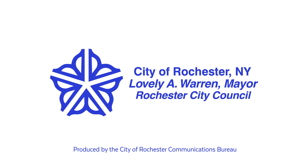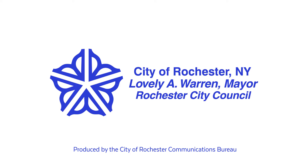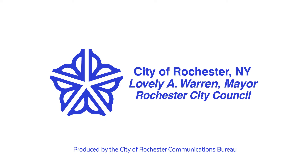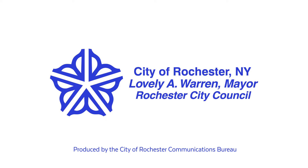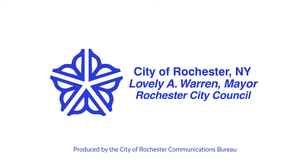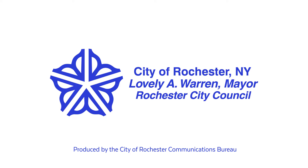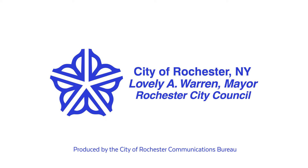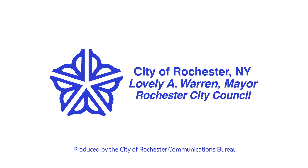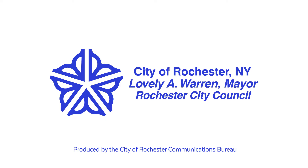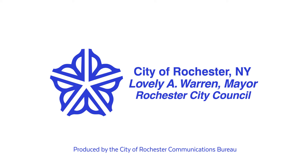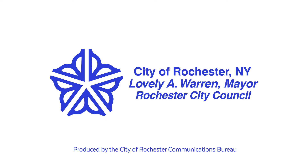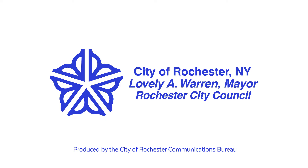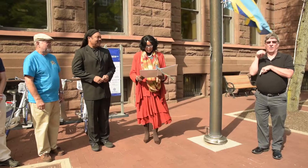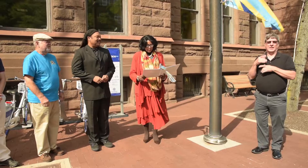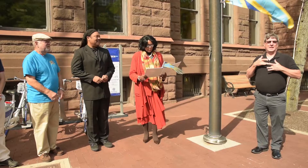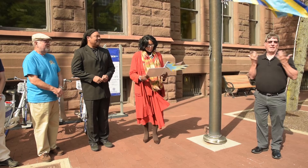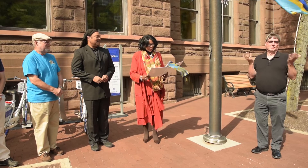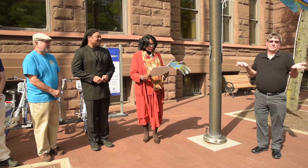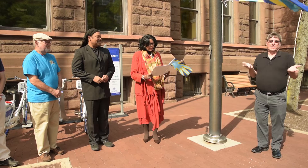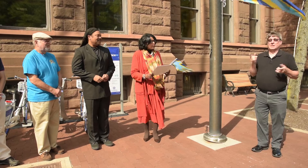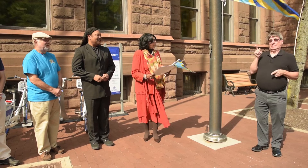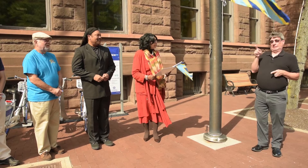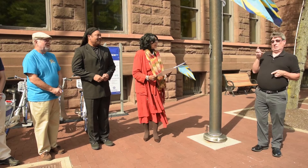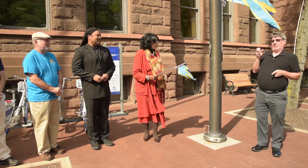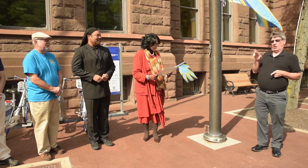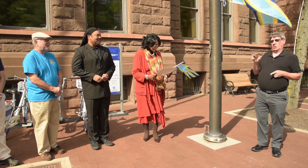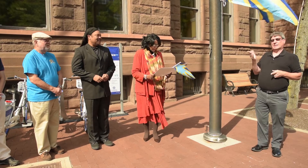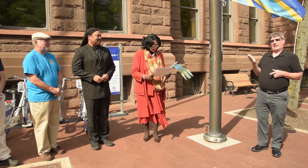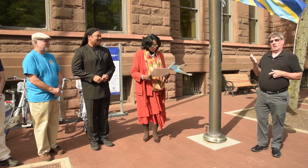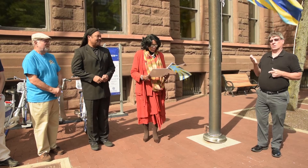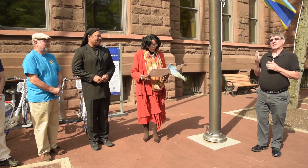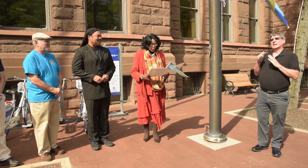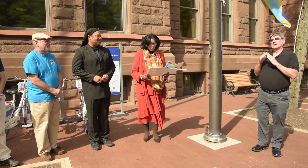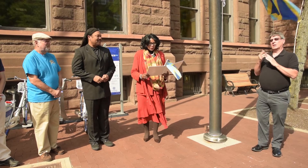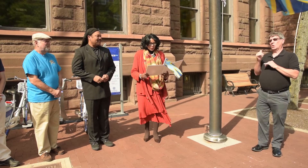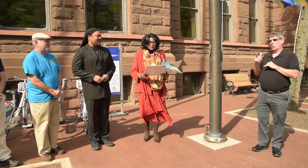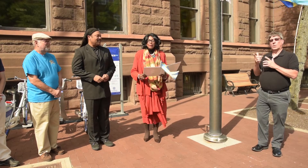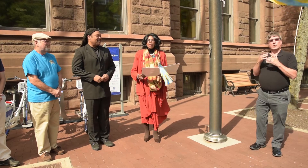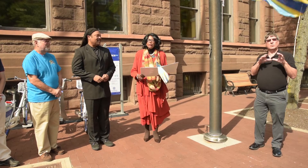to be here for this event but here at City Hall we want to do something to